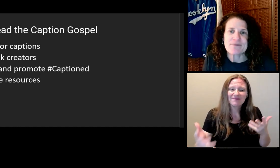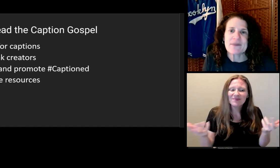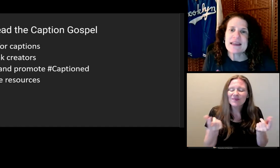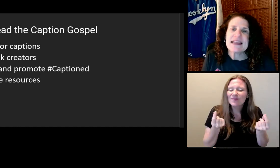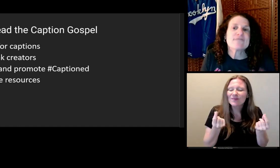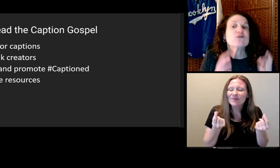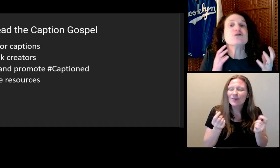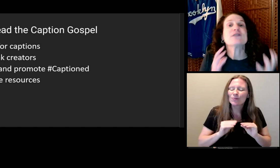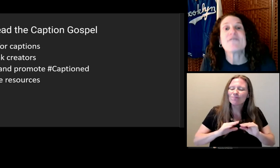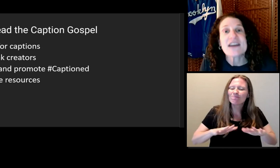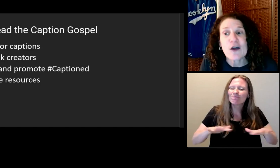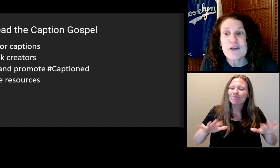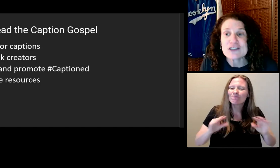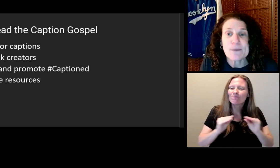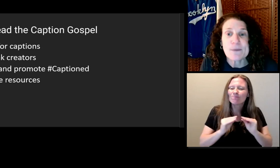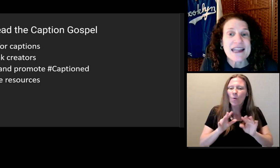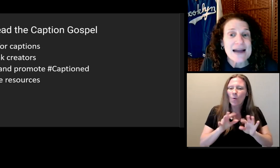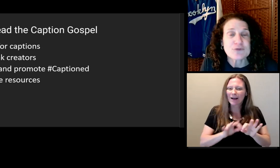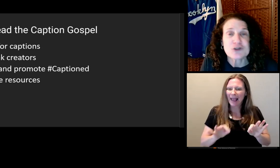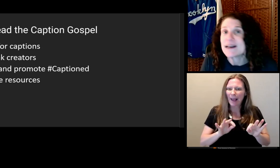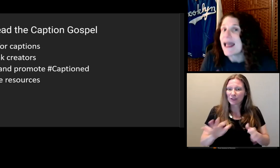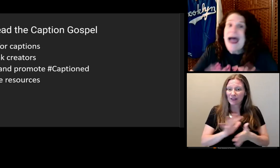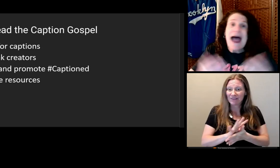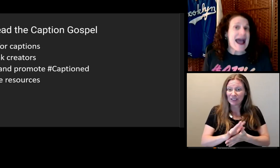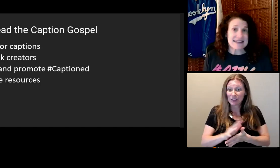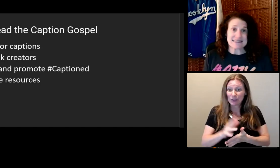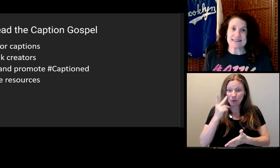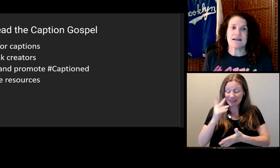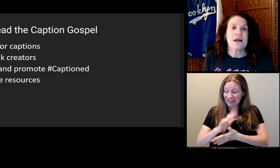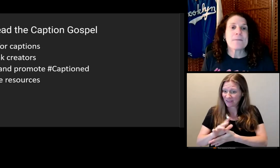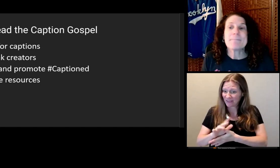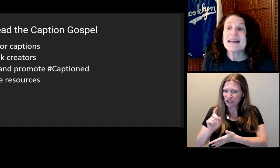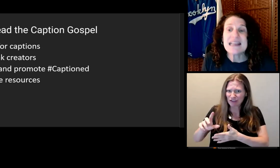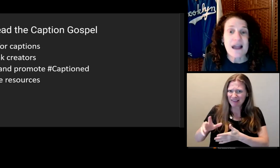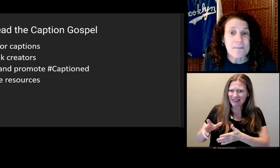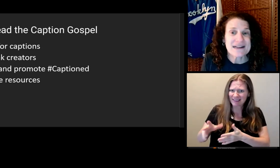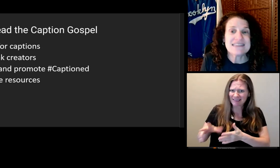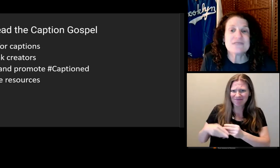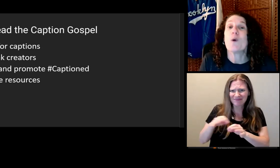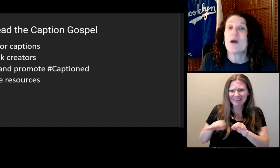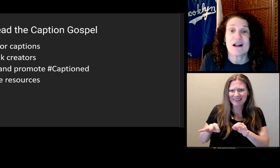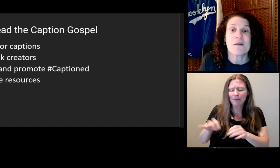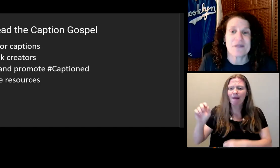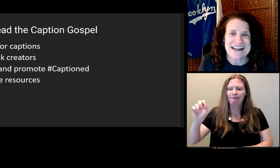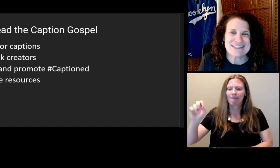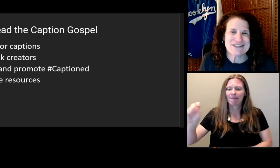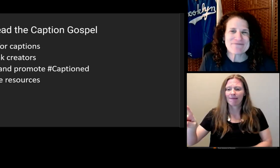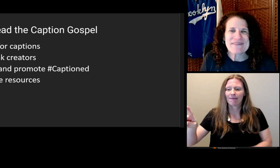If you see a video that should be captioned, ask. Many companies will oblige.